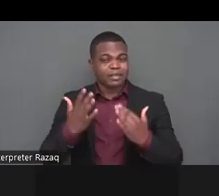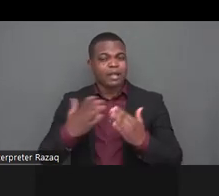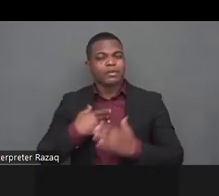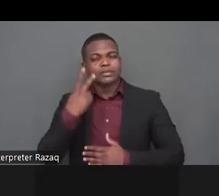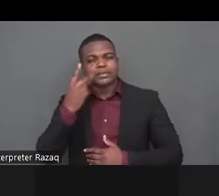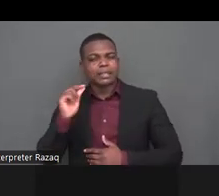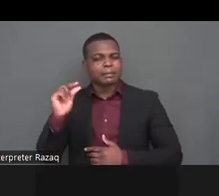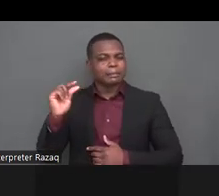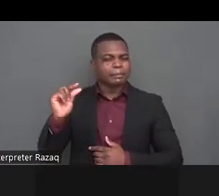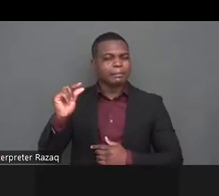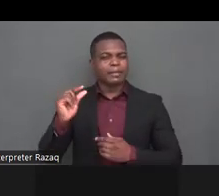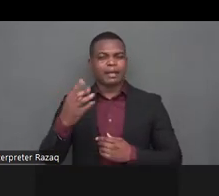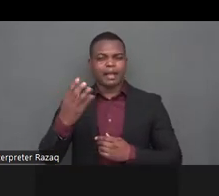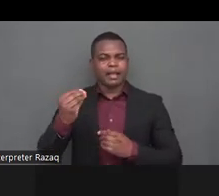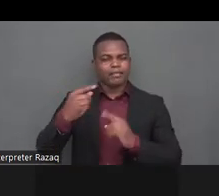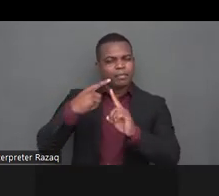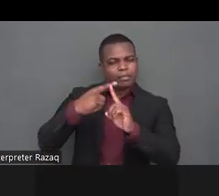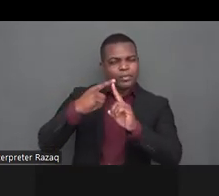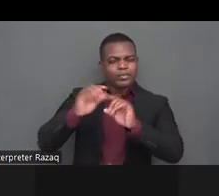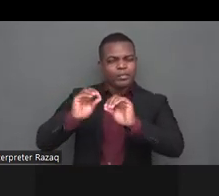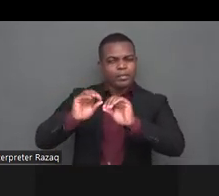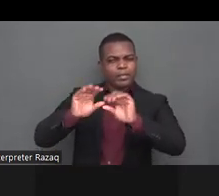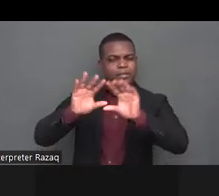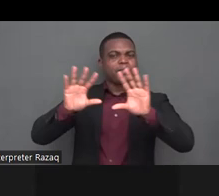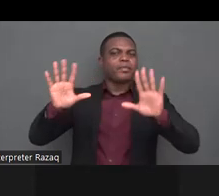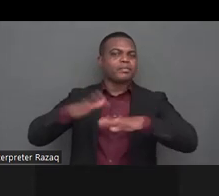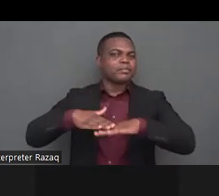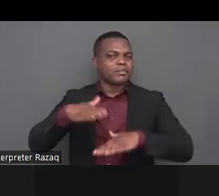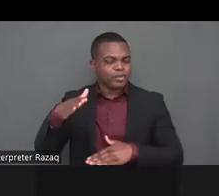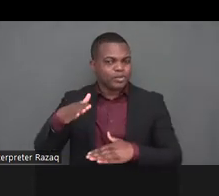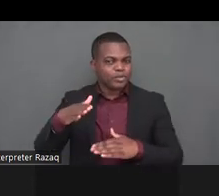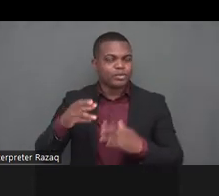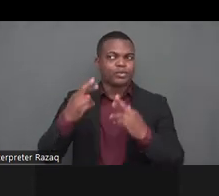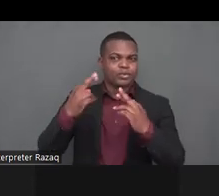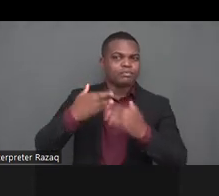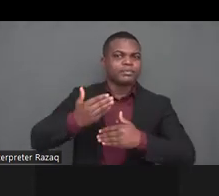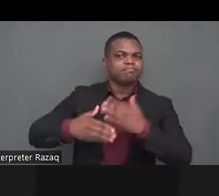with the war in ukraine with with many refugees and generally financial crisis that is